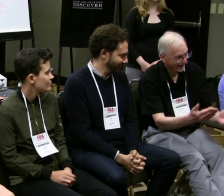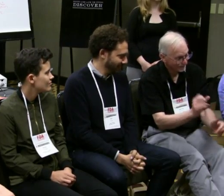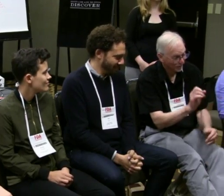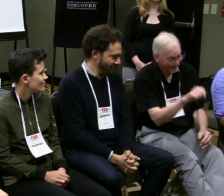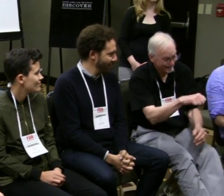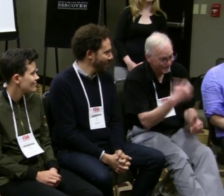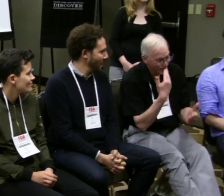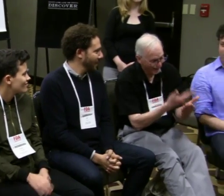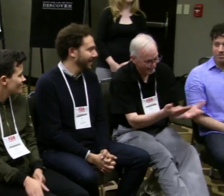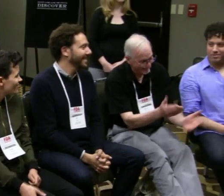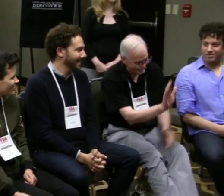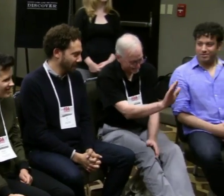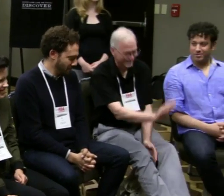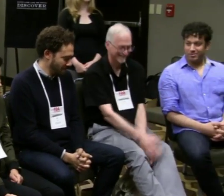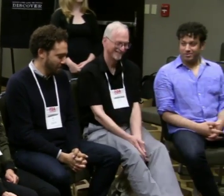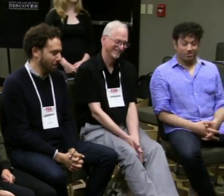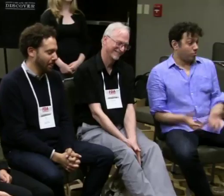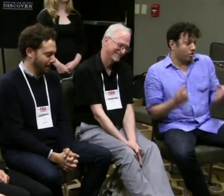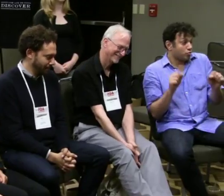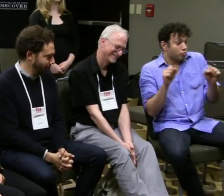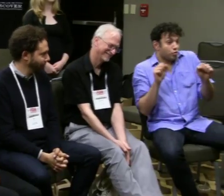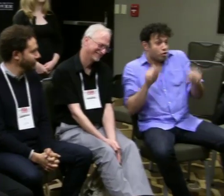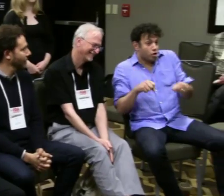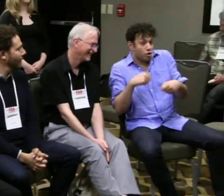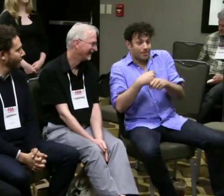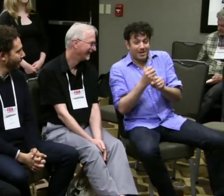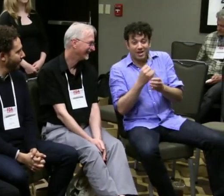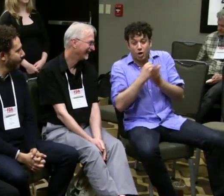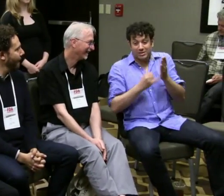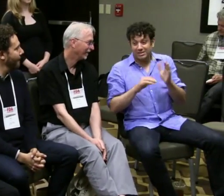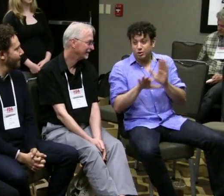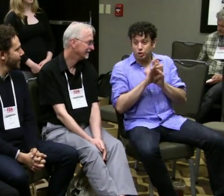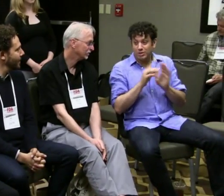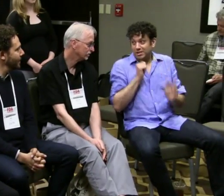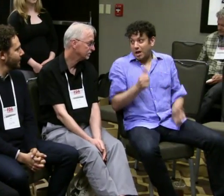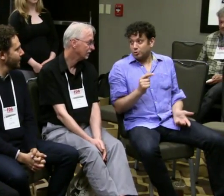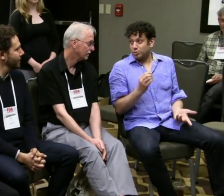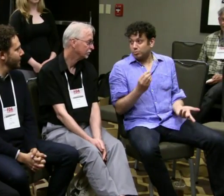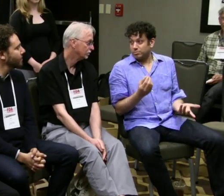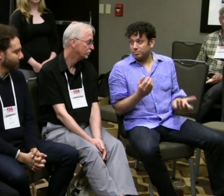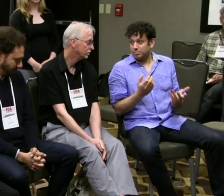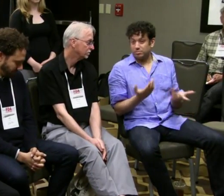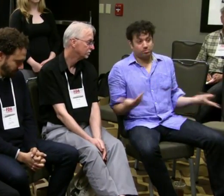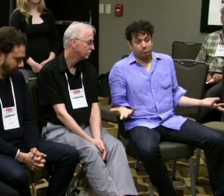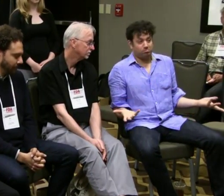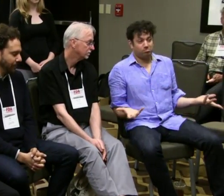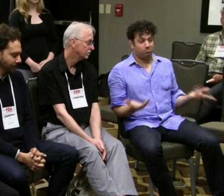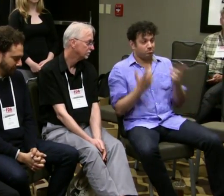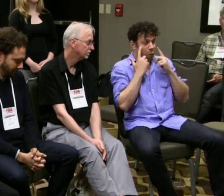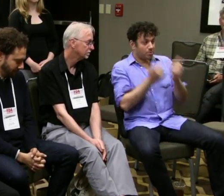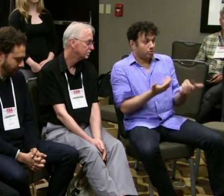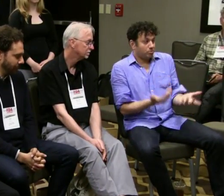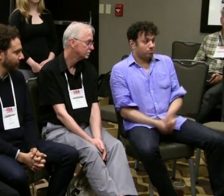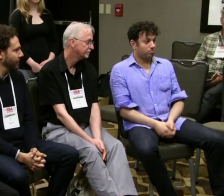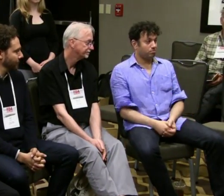(translator) So, yes, it's a good thing. Yes. (translator) I mean you could make an artistic choice not to, certainly.